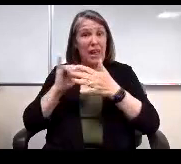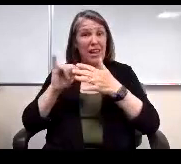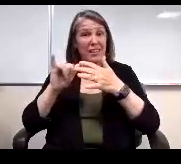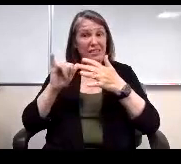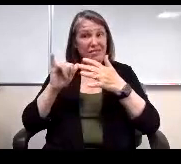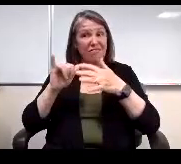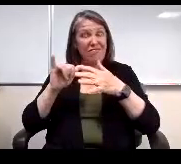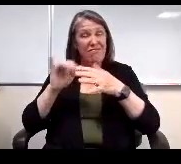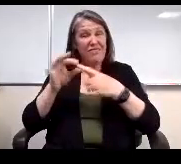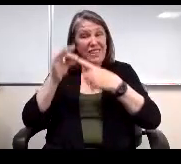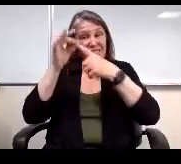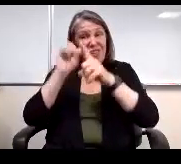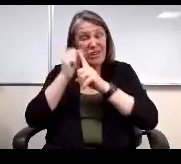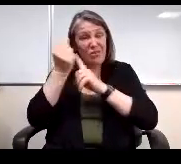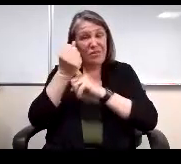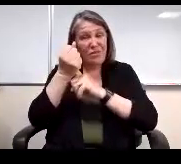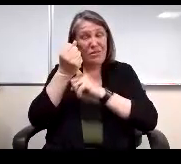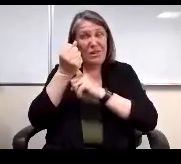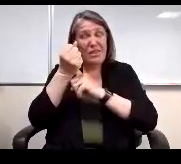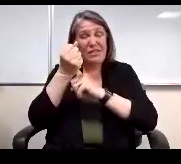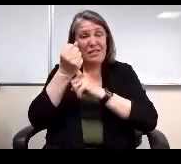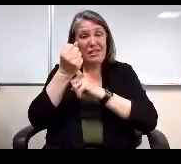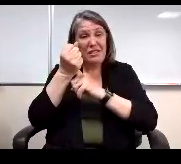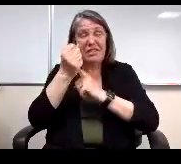extenuating circumstances is? Just what's listed there.